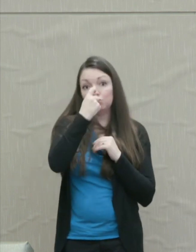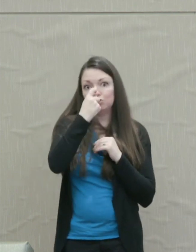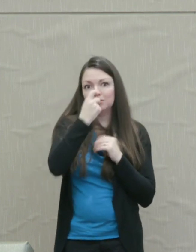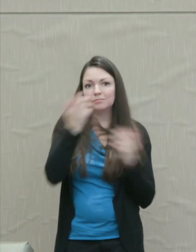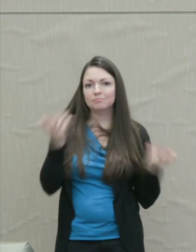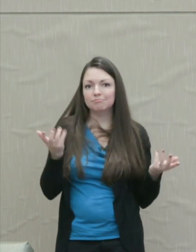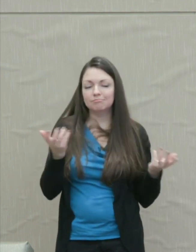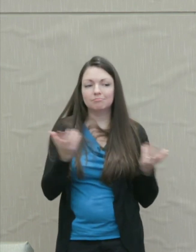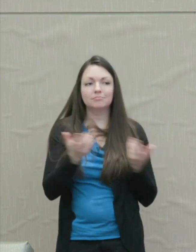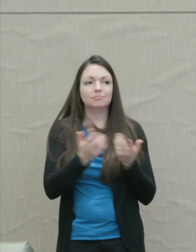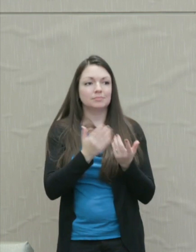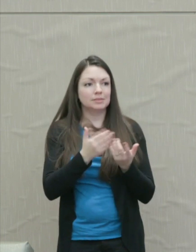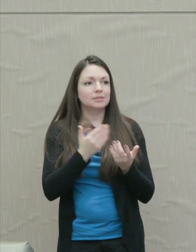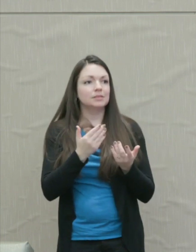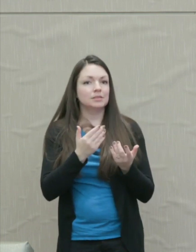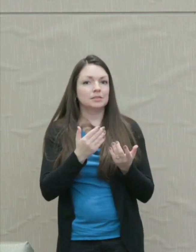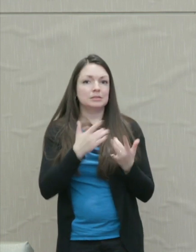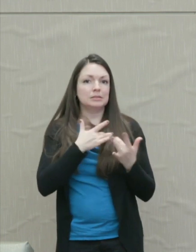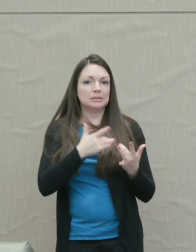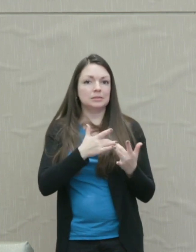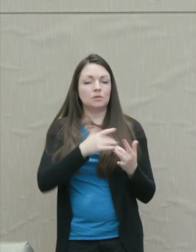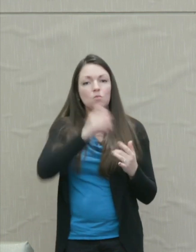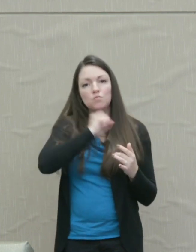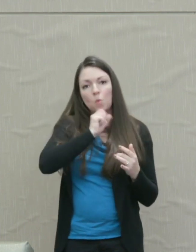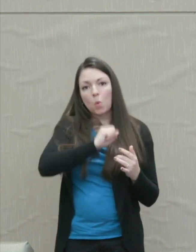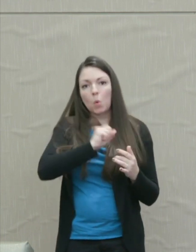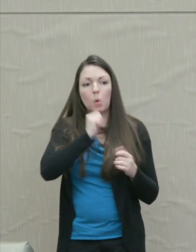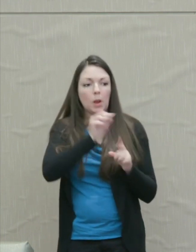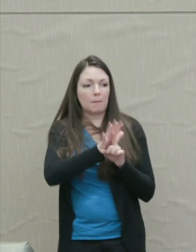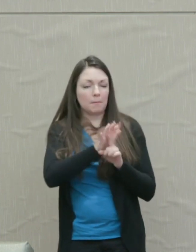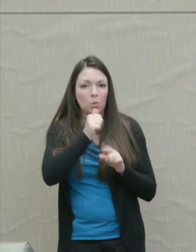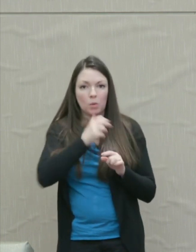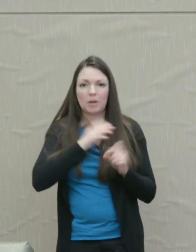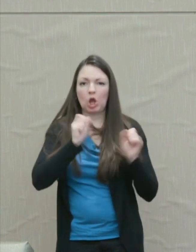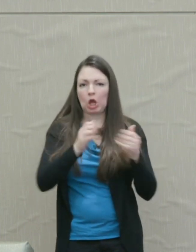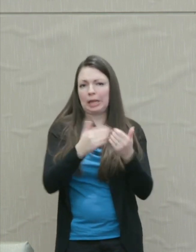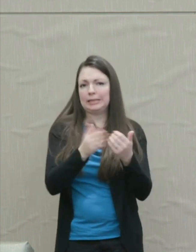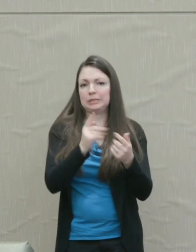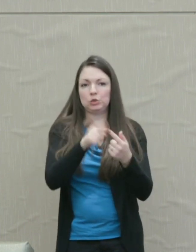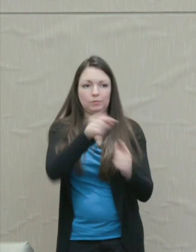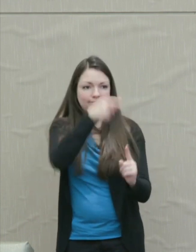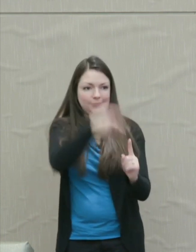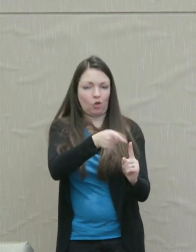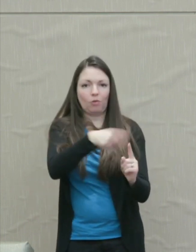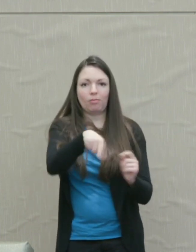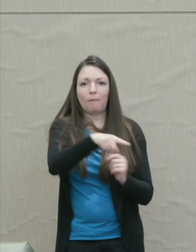Usually elderly, unpopular women who could easily be targeted and whose death brings